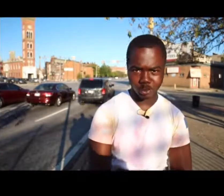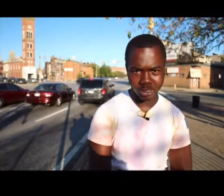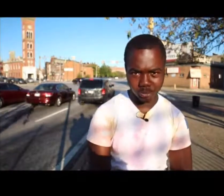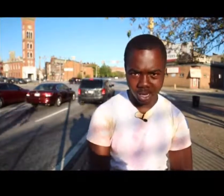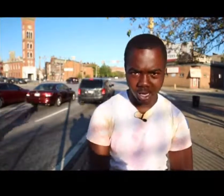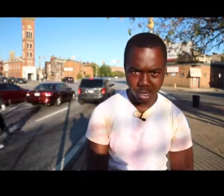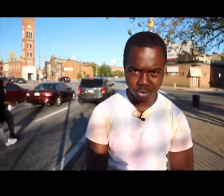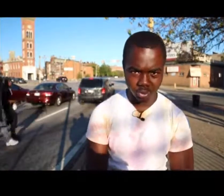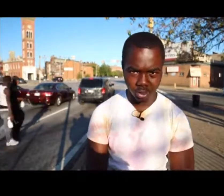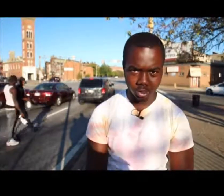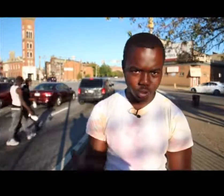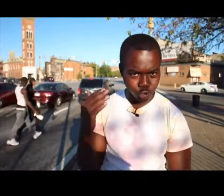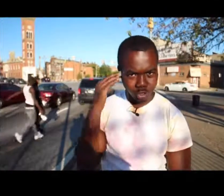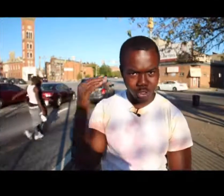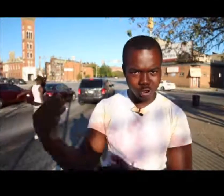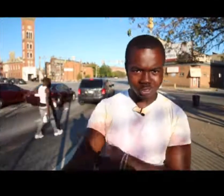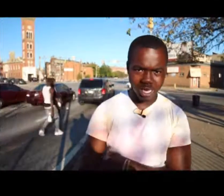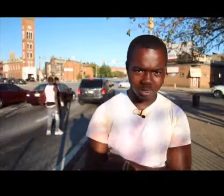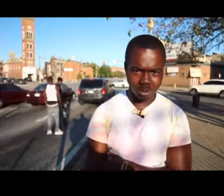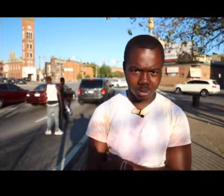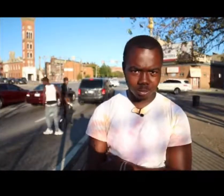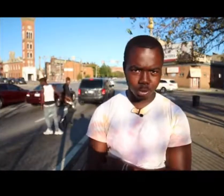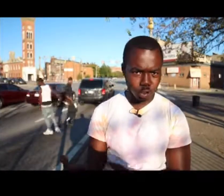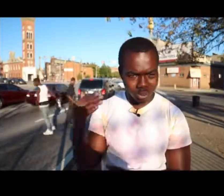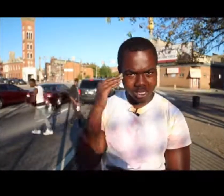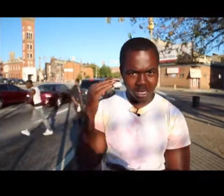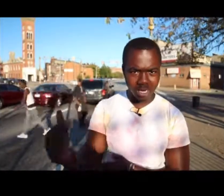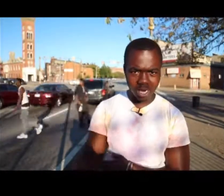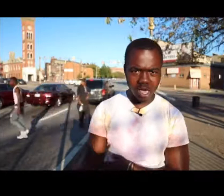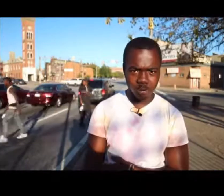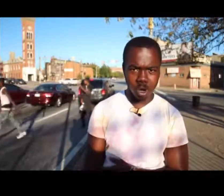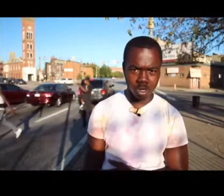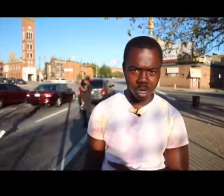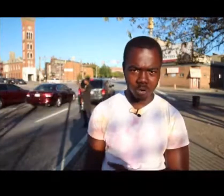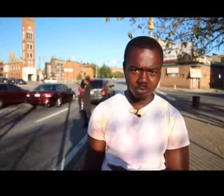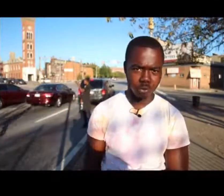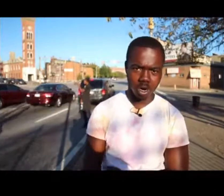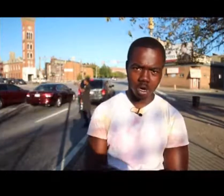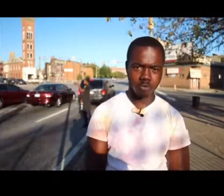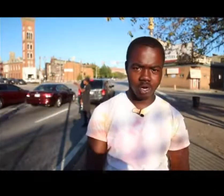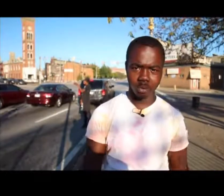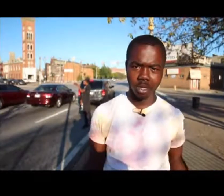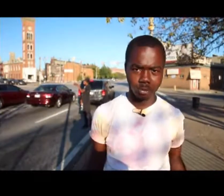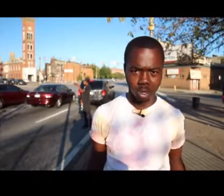walk straight off on them or just hit them with respect respect chaos more than disrespect because it's going to hurt you